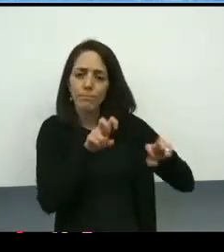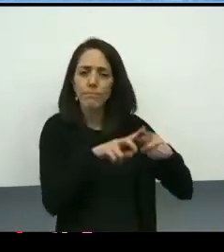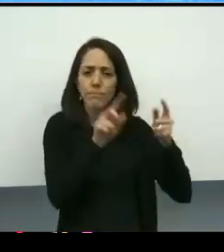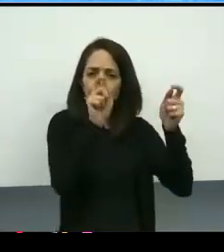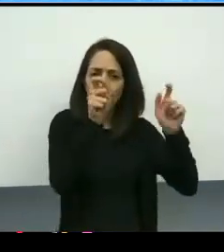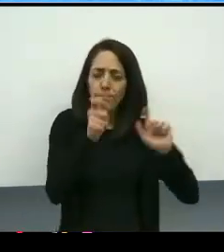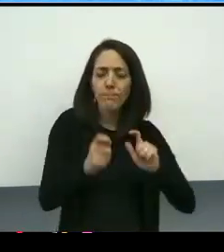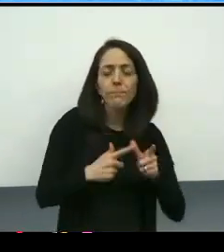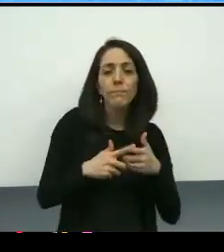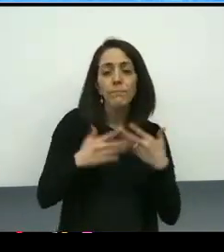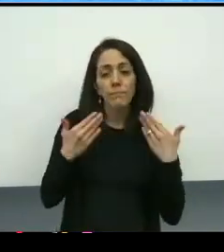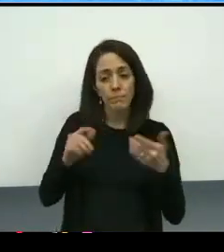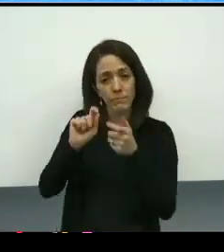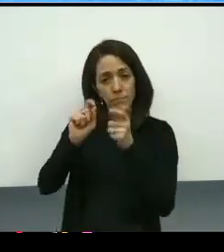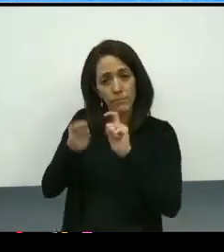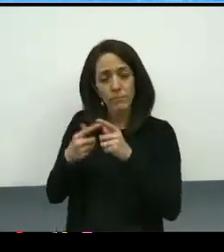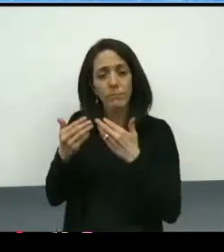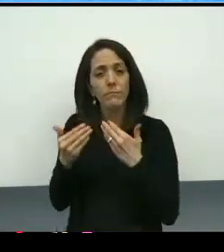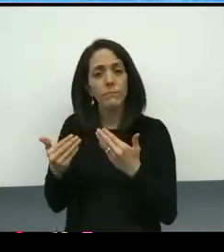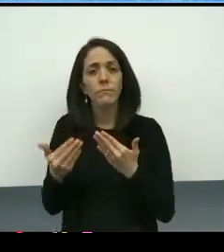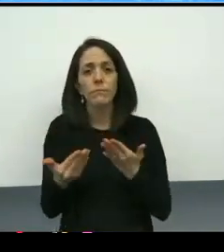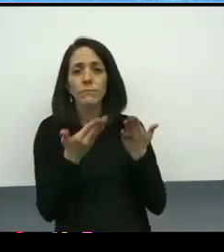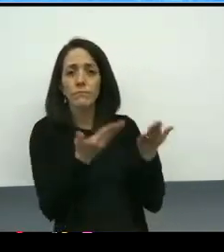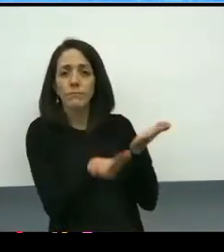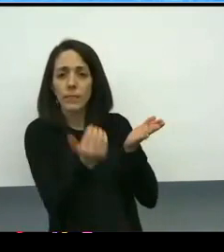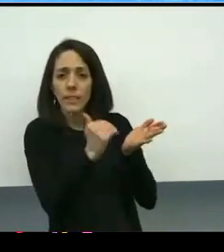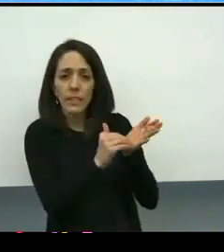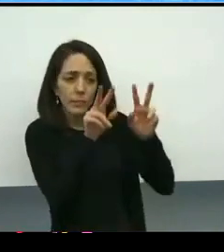and what we expect from that professional coming to OHSU,